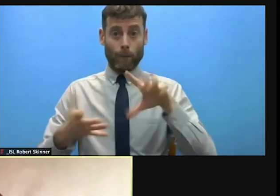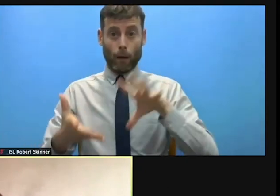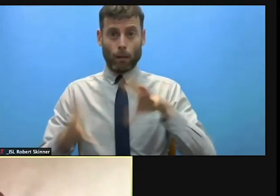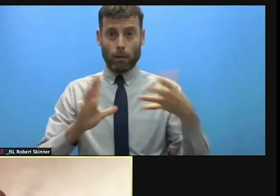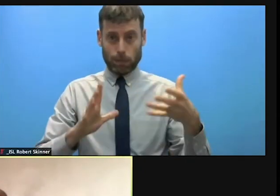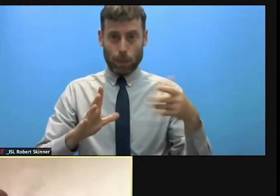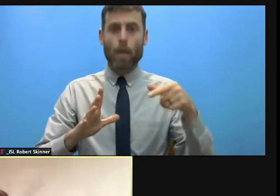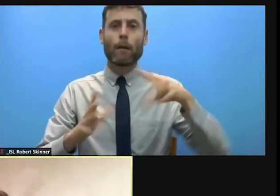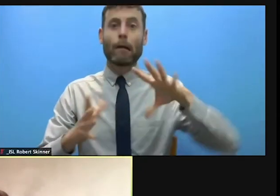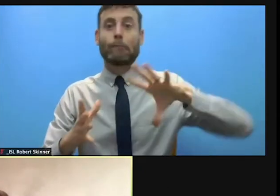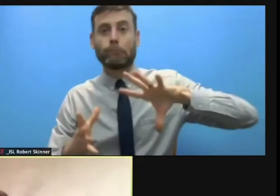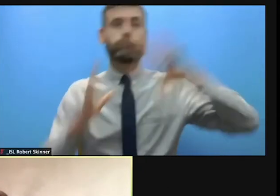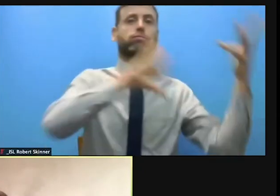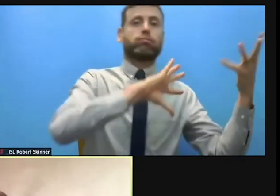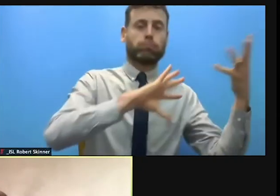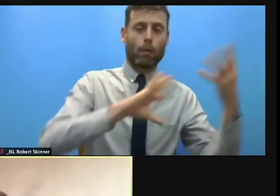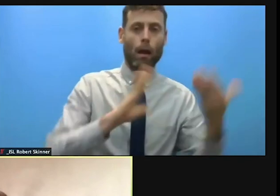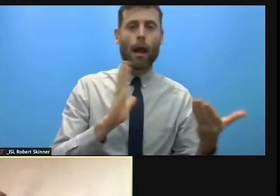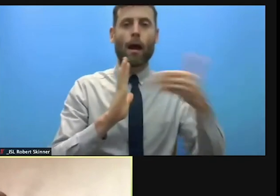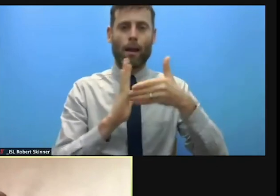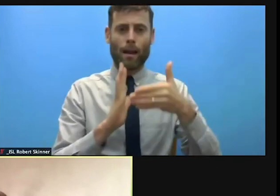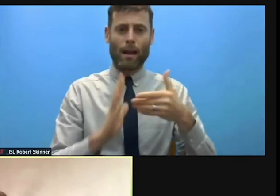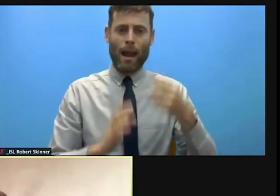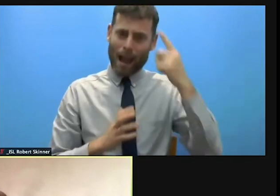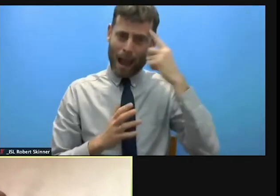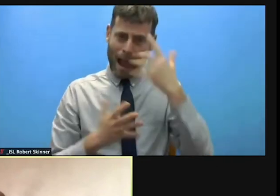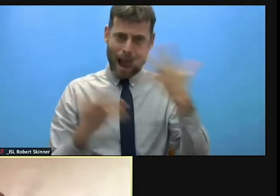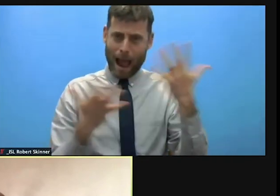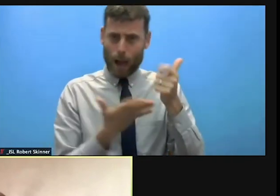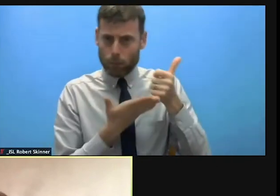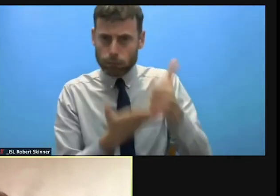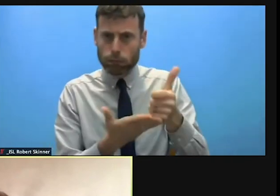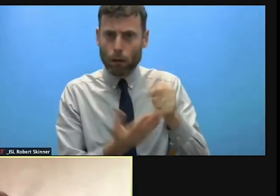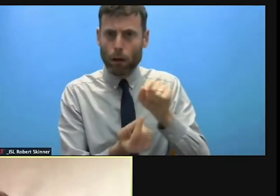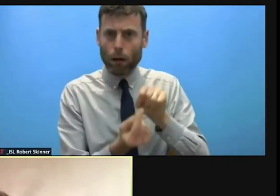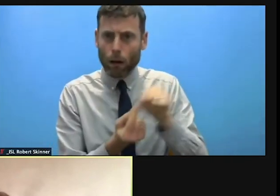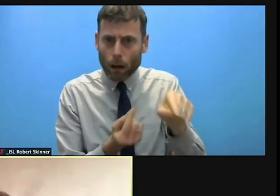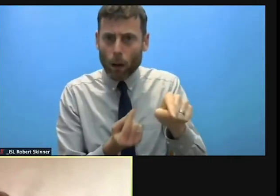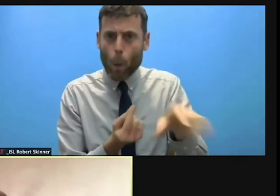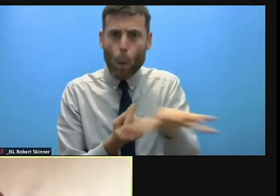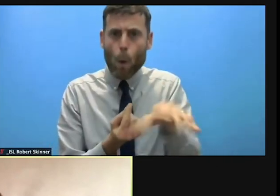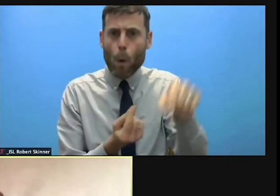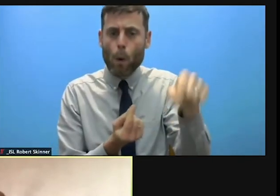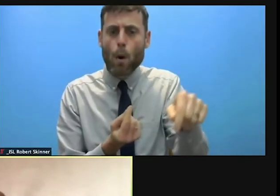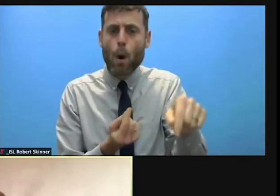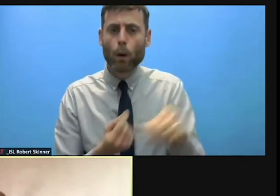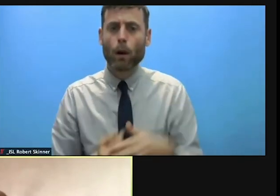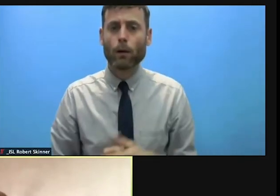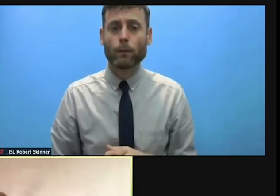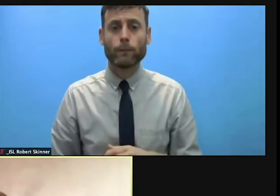William talking about it. It's really been a critical thing. And in our Asia, Asian Pacific,